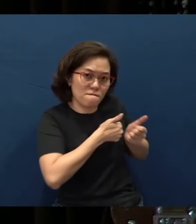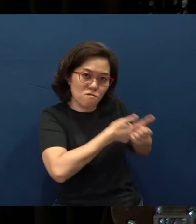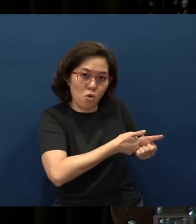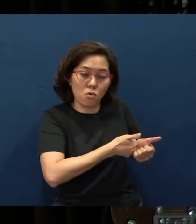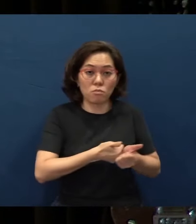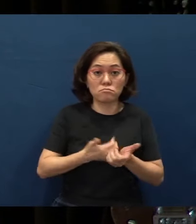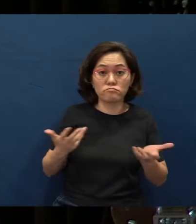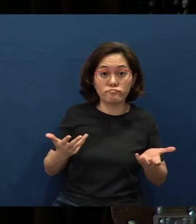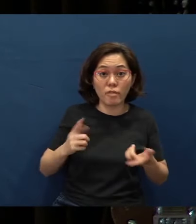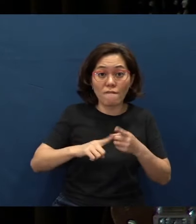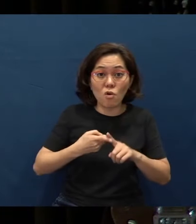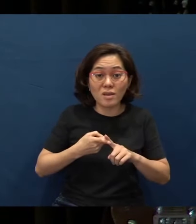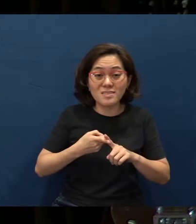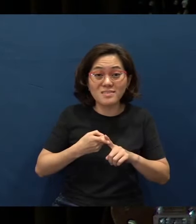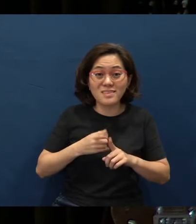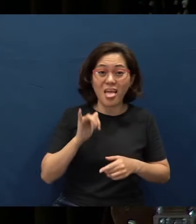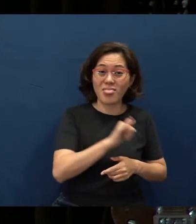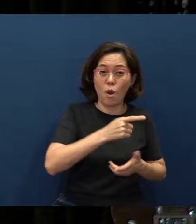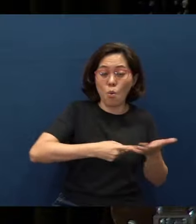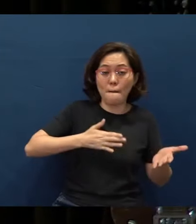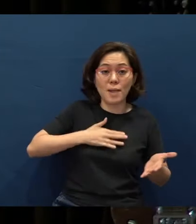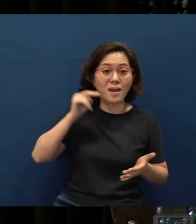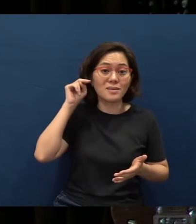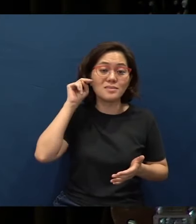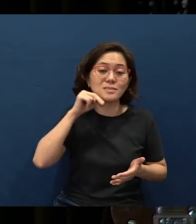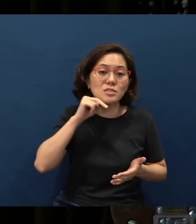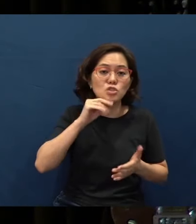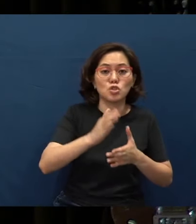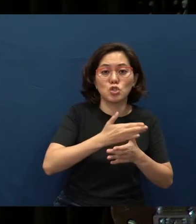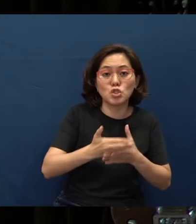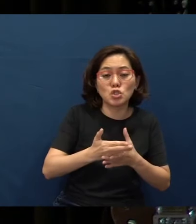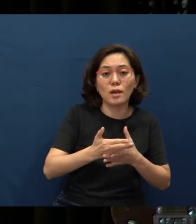Friends, and that was what my niece shared as an eulogy.